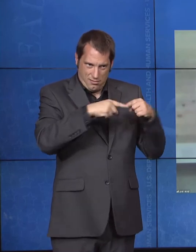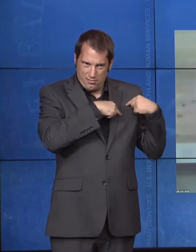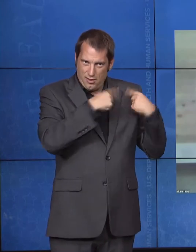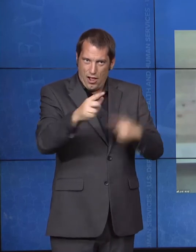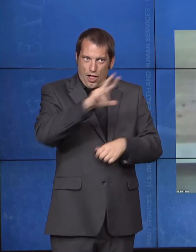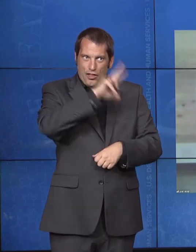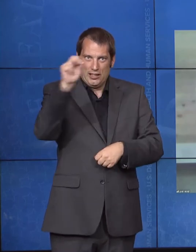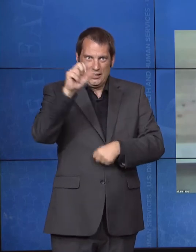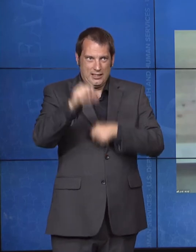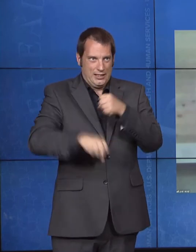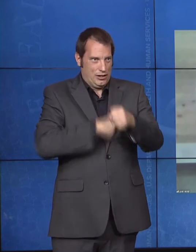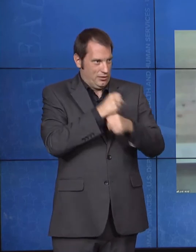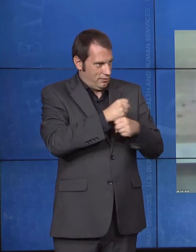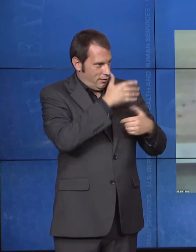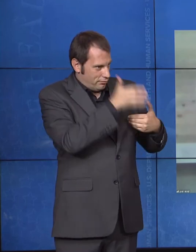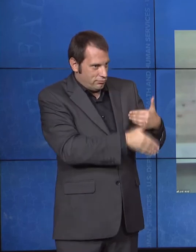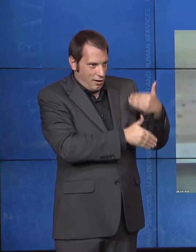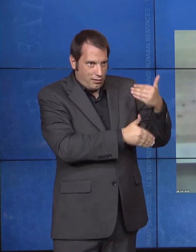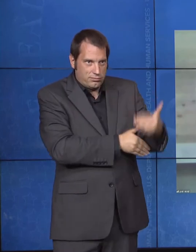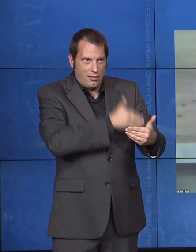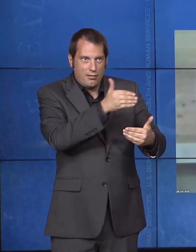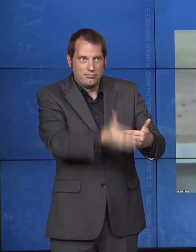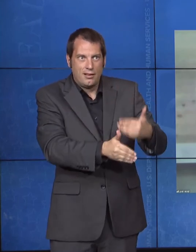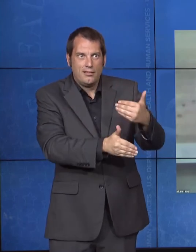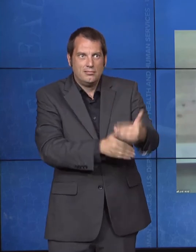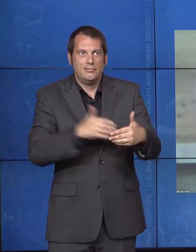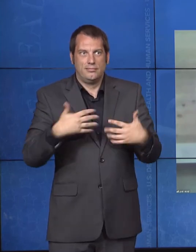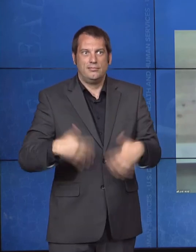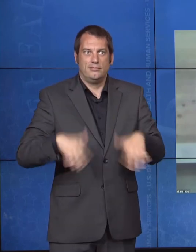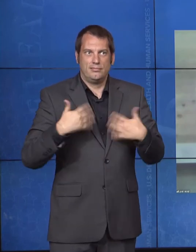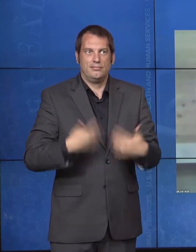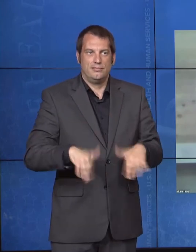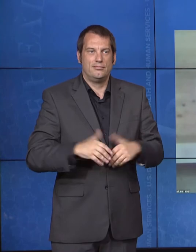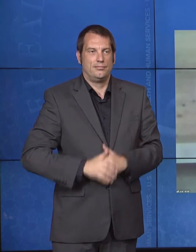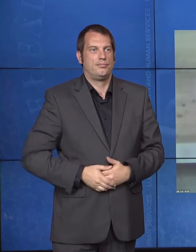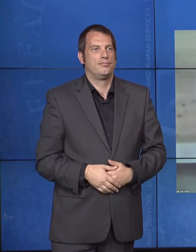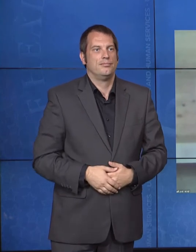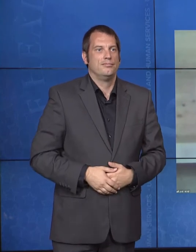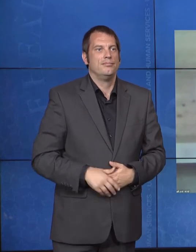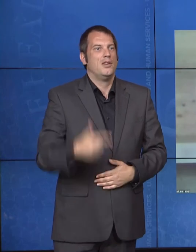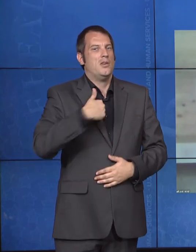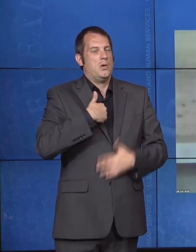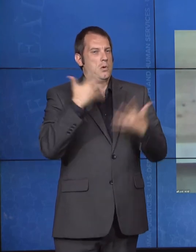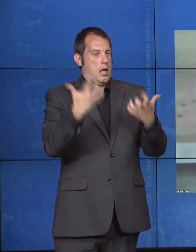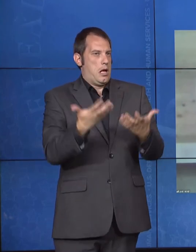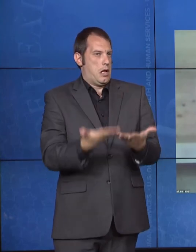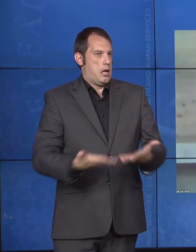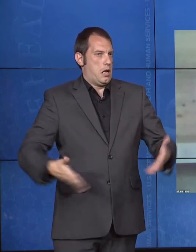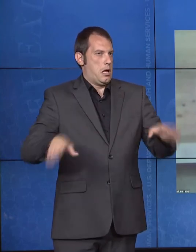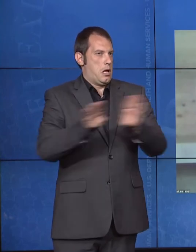which is just tremendous to think about. But I want to kind of wrap up our time as a panel with one final lightning round. And